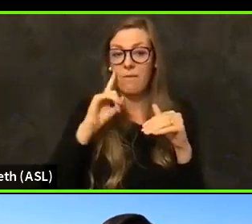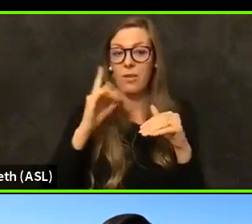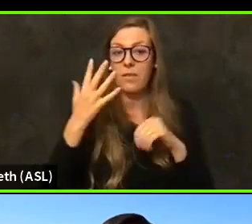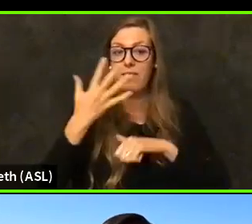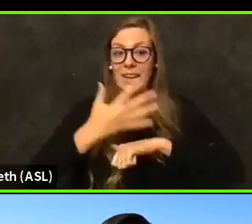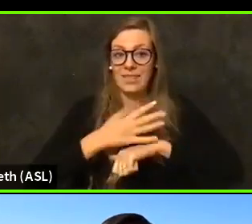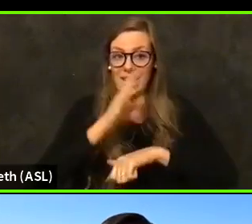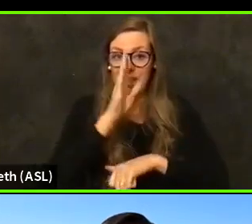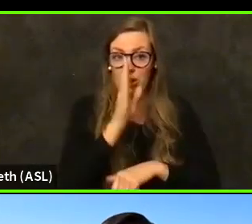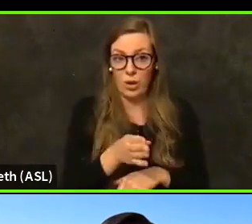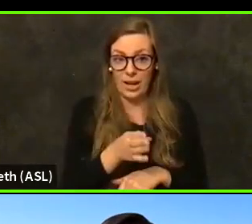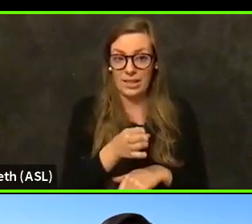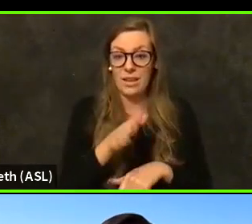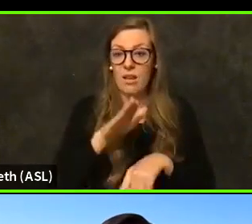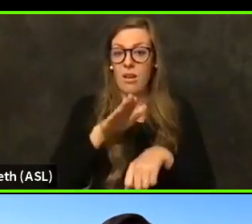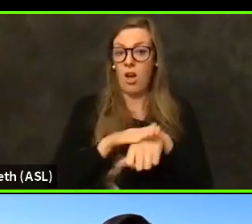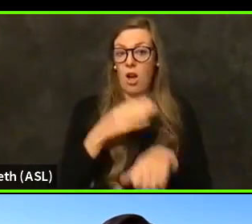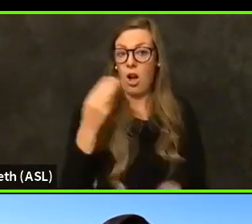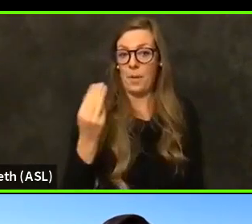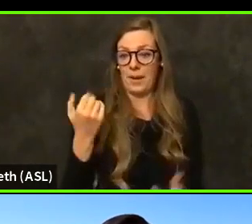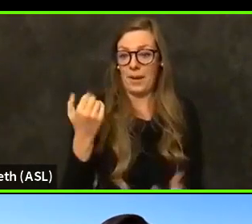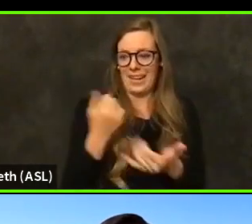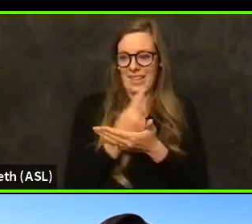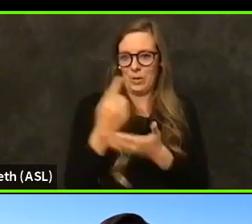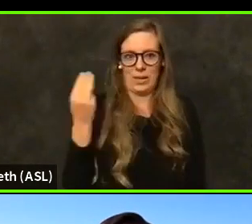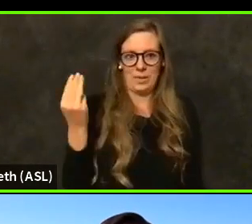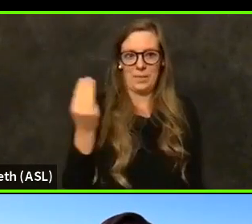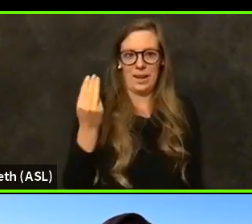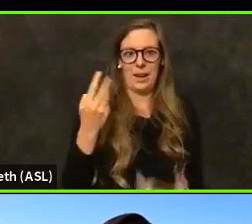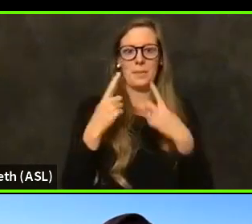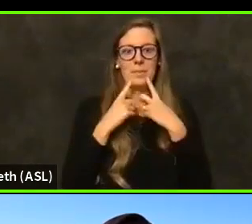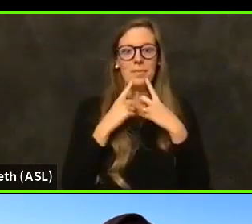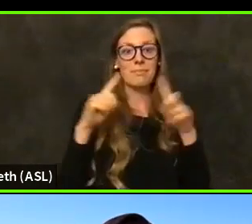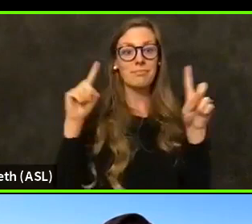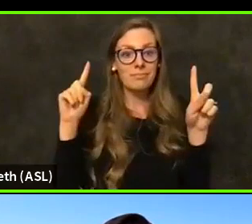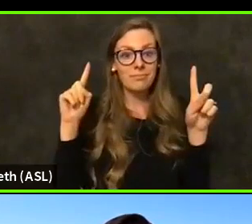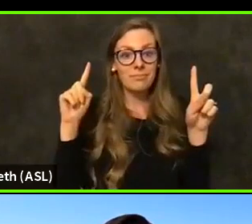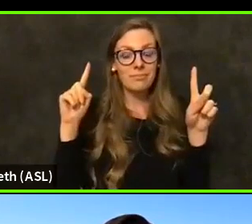And on Monday, this Monday, we reached that with Monday being the fifth